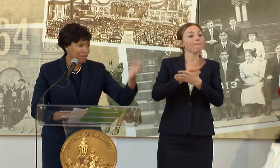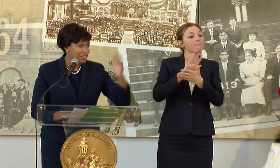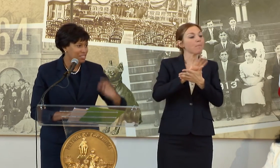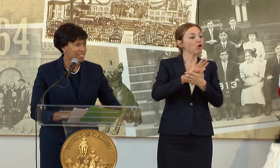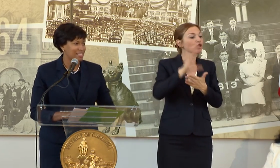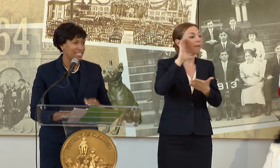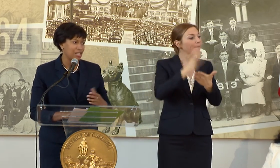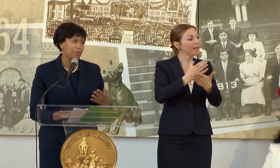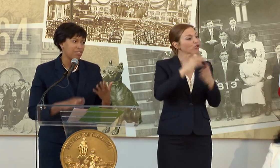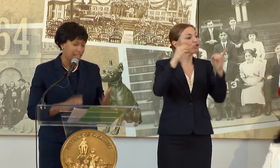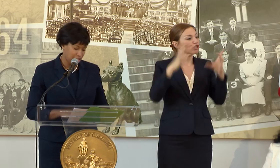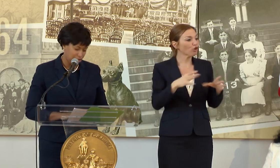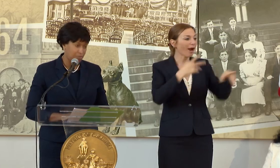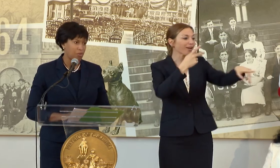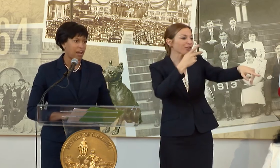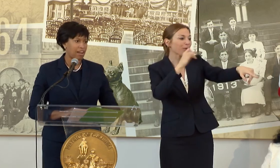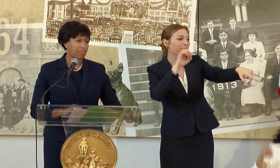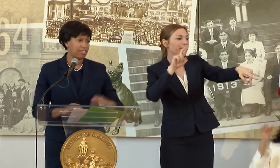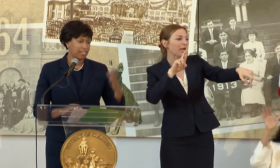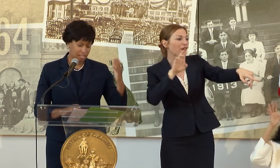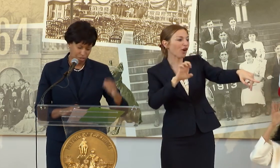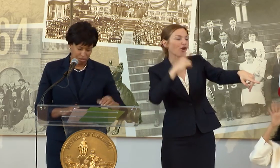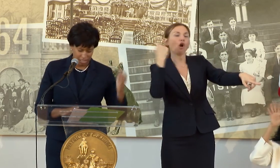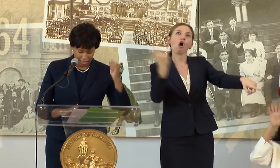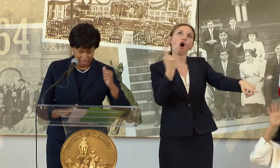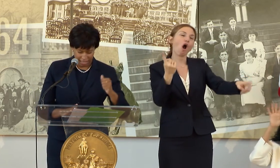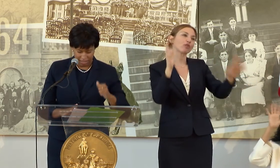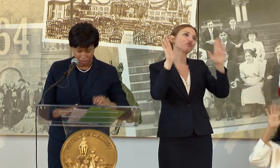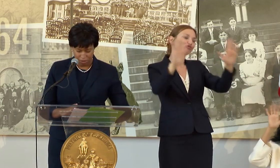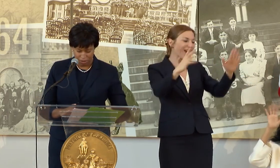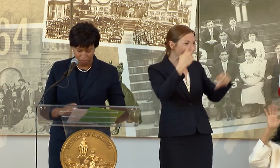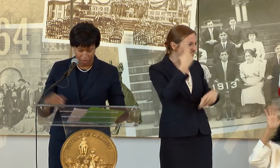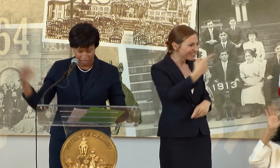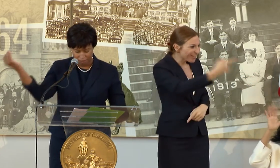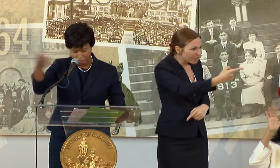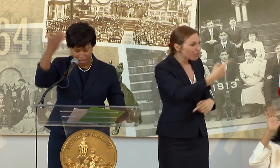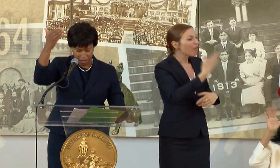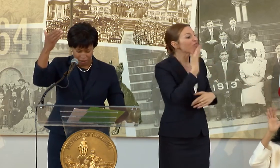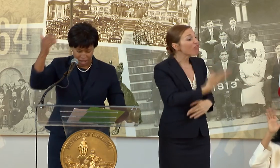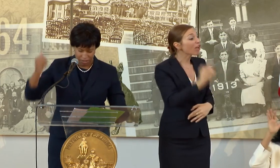IT IS ALWAYS GOOD TO SEE YOU AND THANK YOU FOR EVERYTHING THAT YOU DID TO GET US TO THIS POINT. GIVE PIERRE A ROUND OF APPLAUSE.